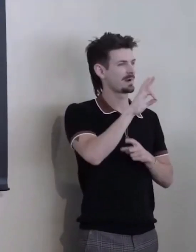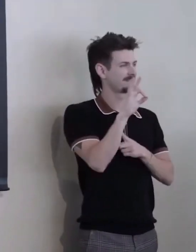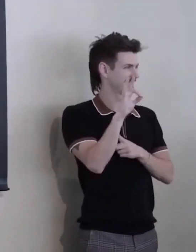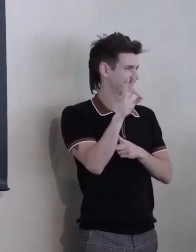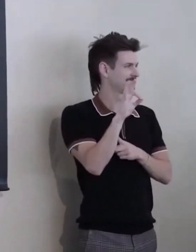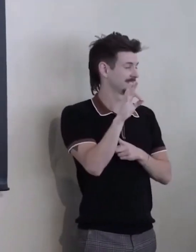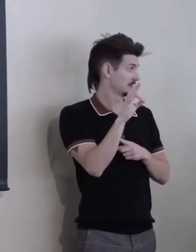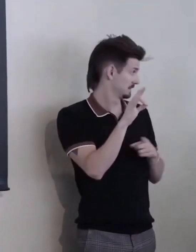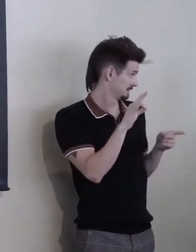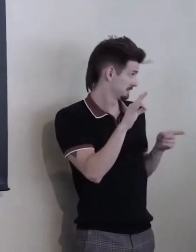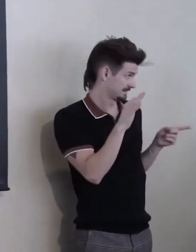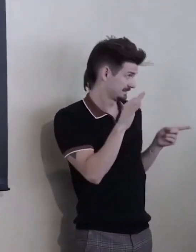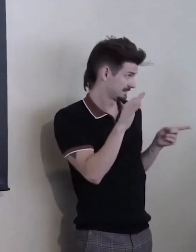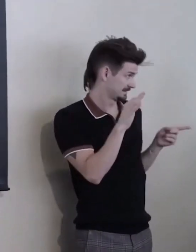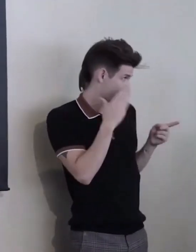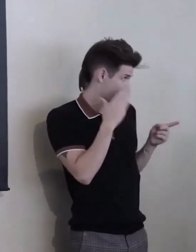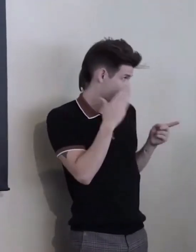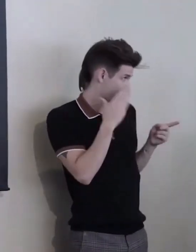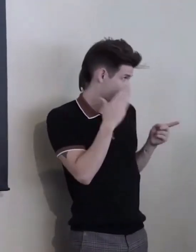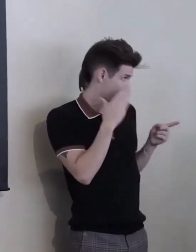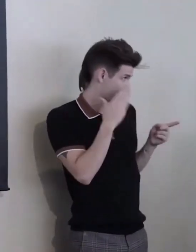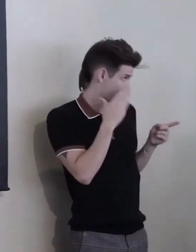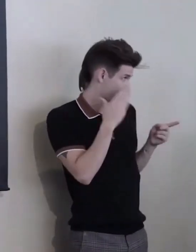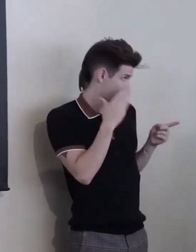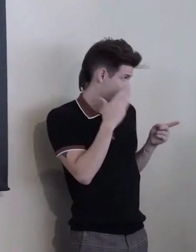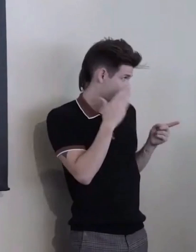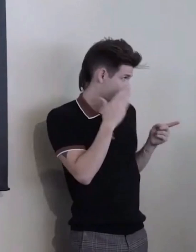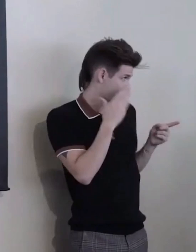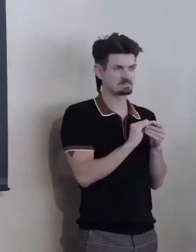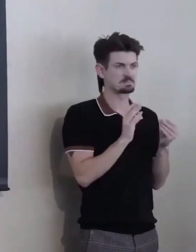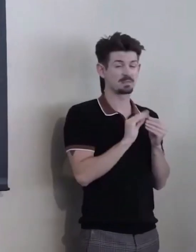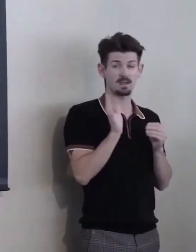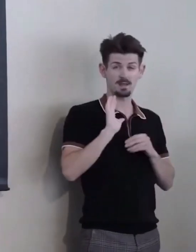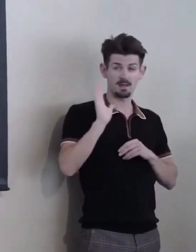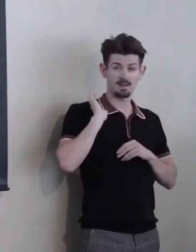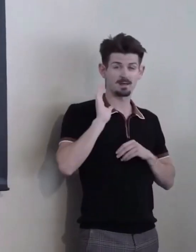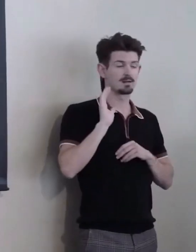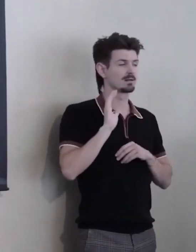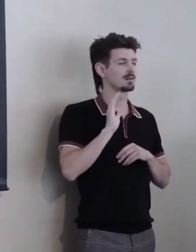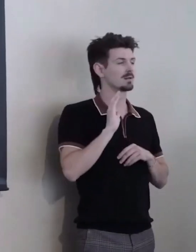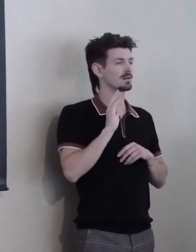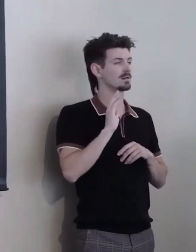And back in those days, steak holding was not a verb.